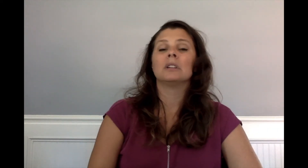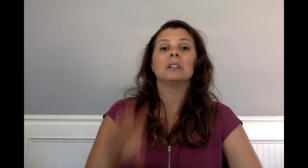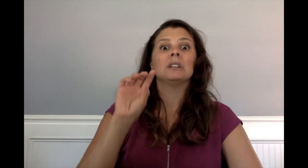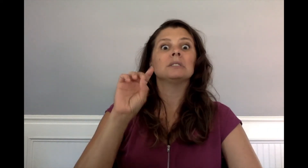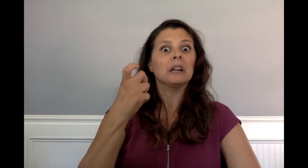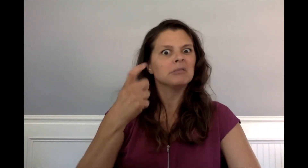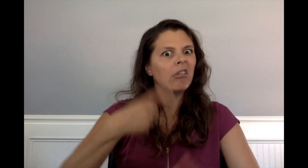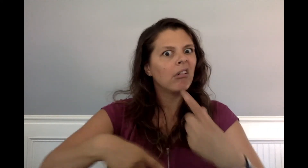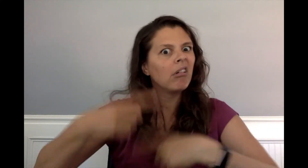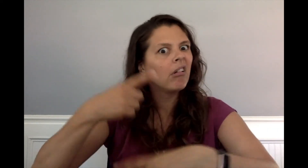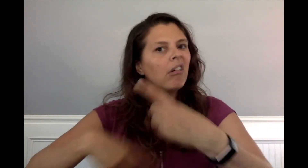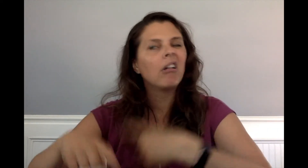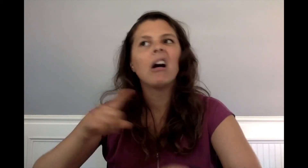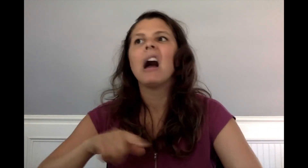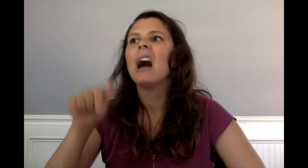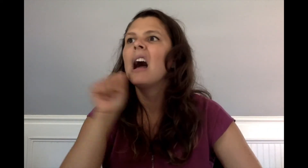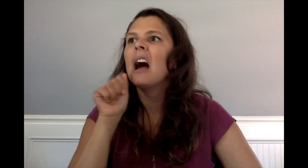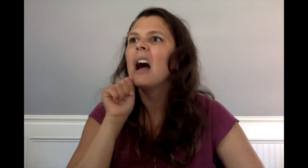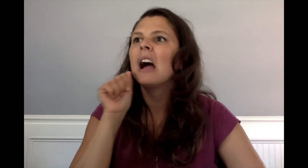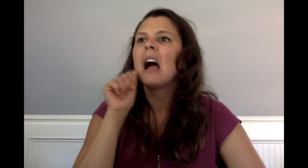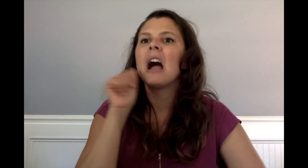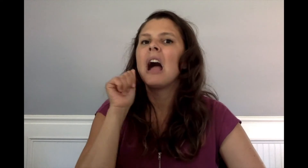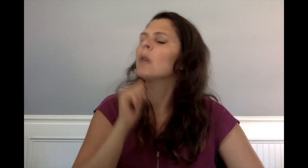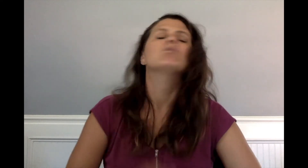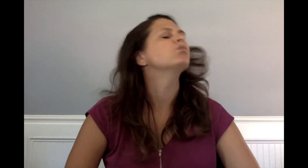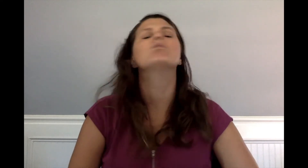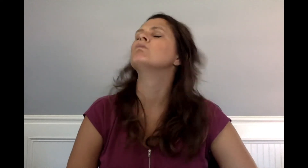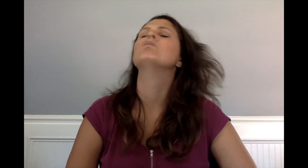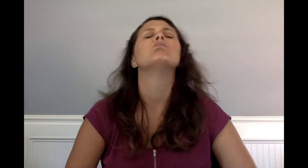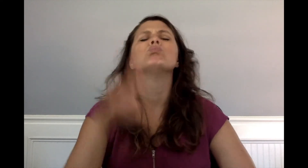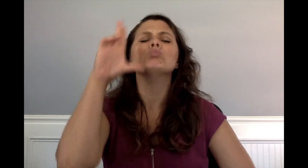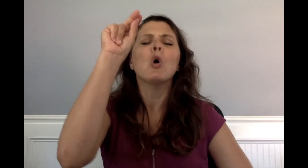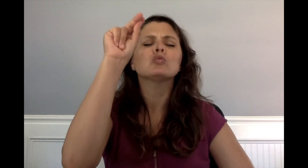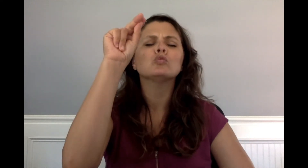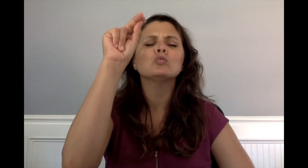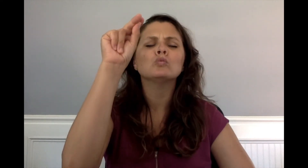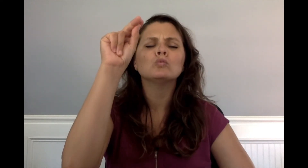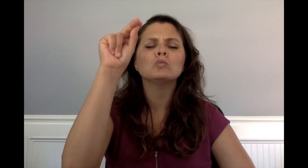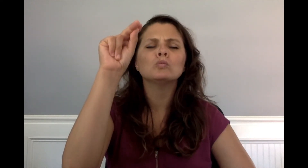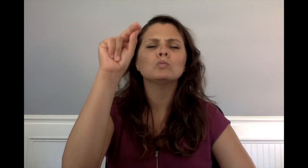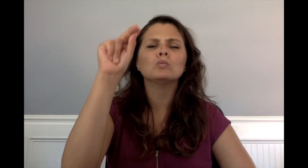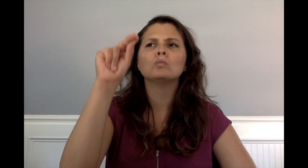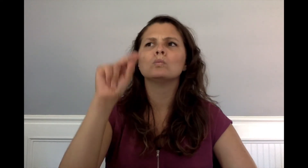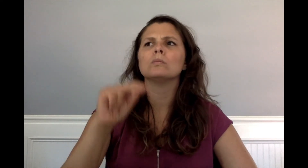Dex signed to Aggie, who shook her head and signed, "No!"